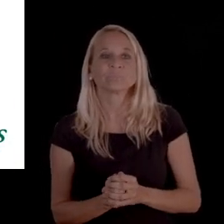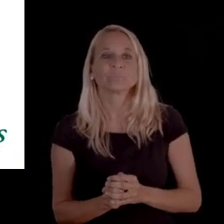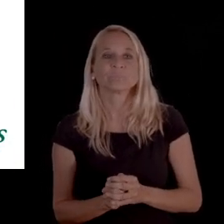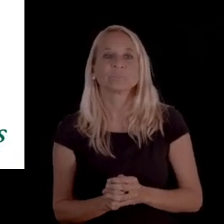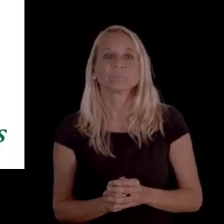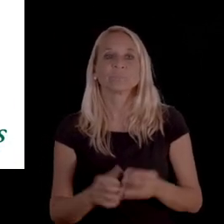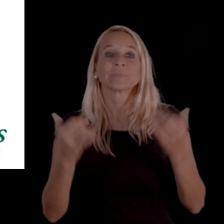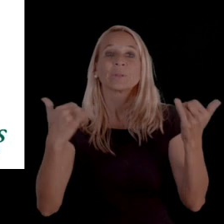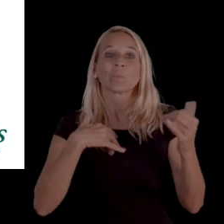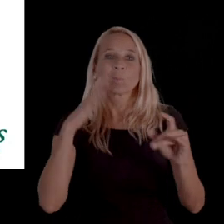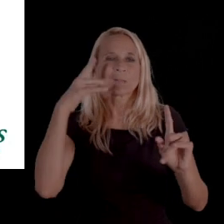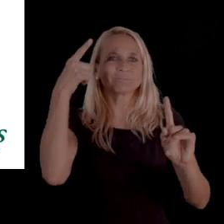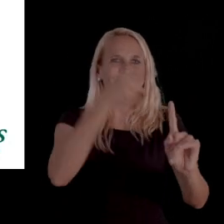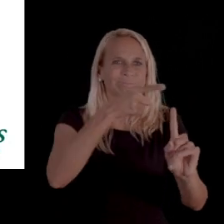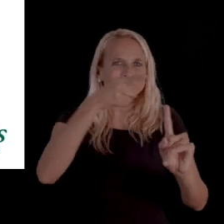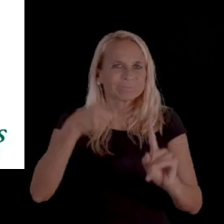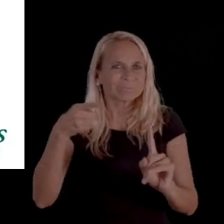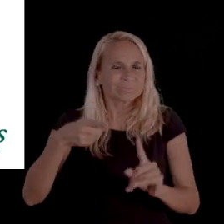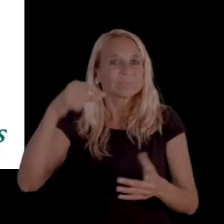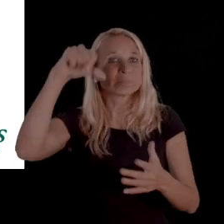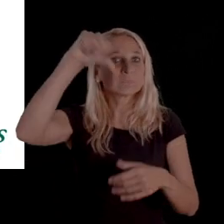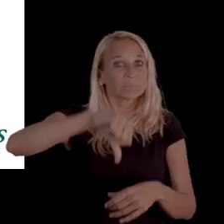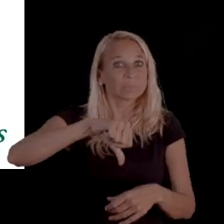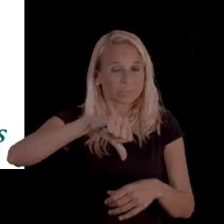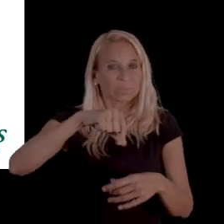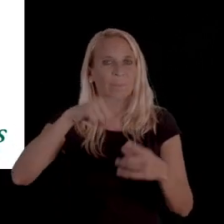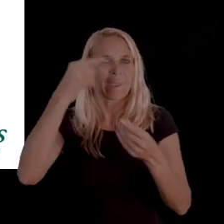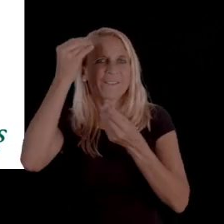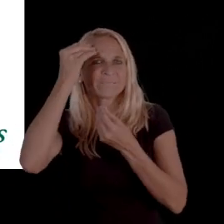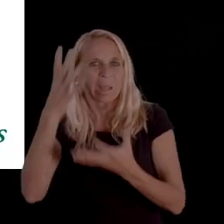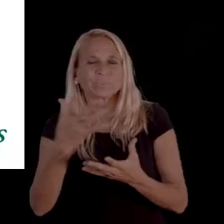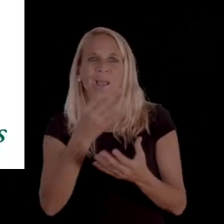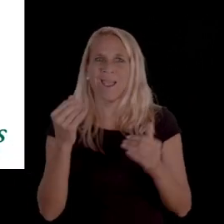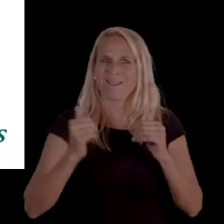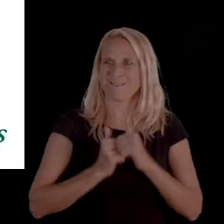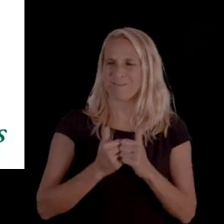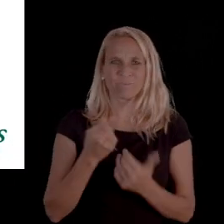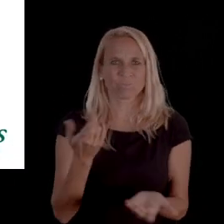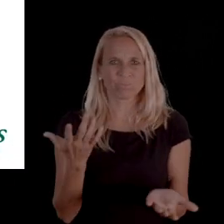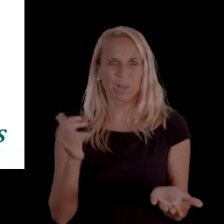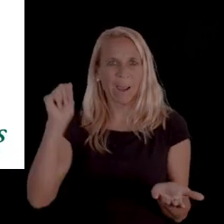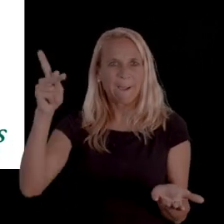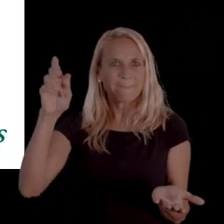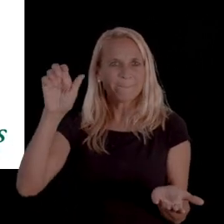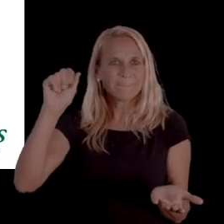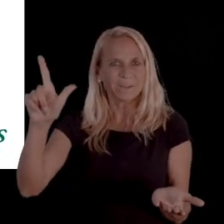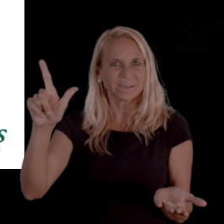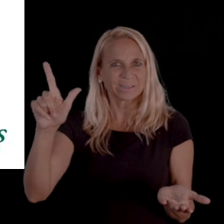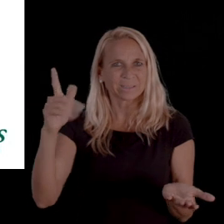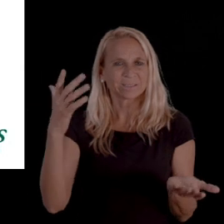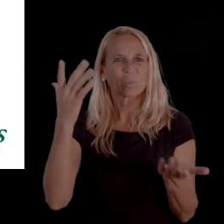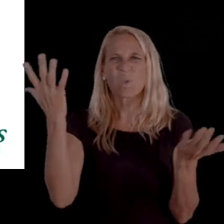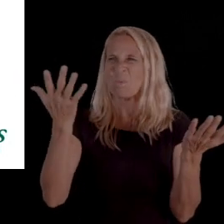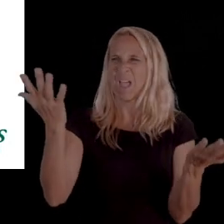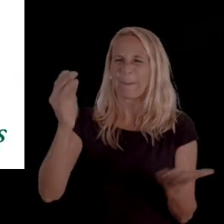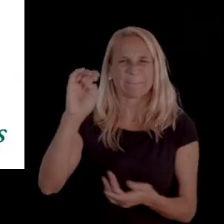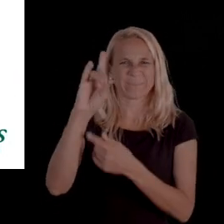And we'll be sure to point out things within the notices about information on how to appeal and what a Medicaid fair hearing is.